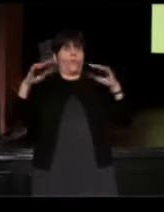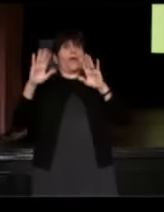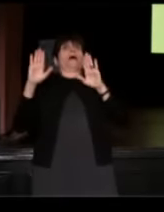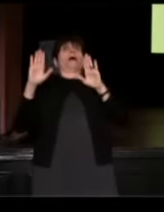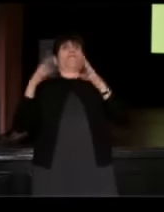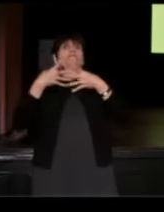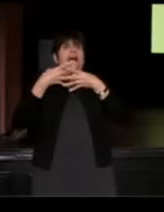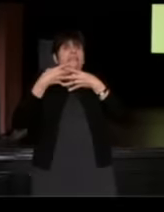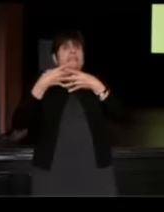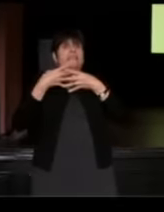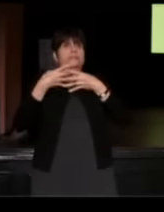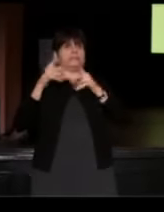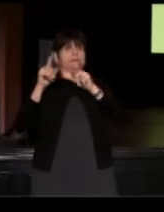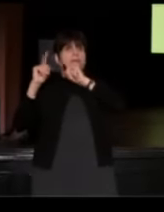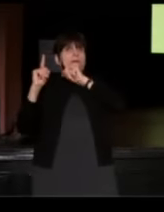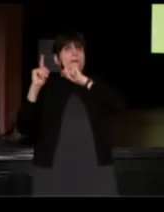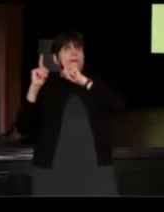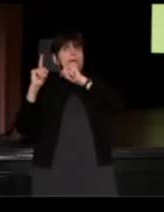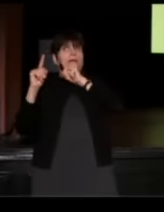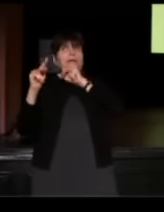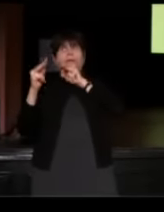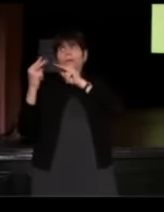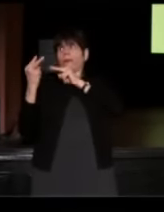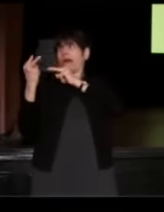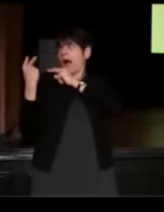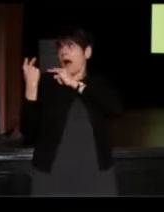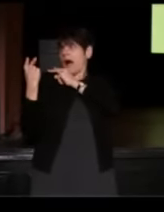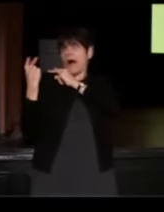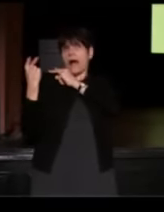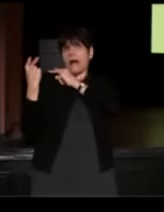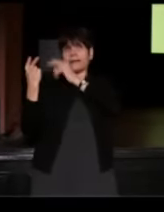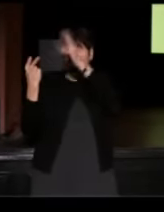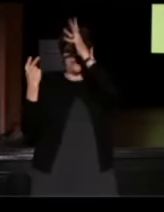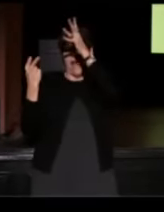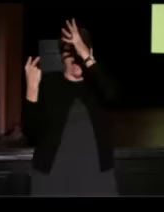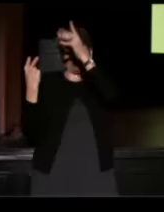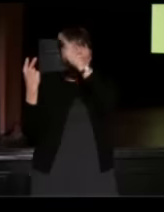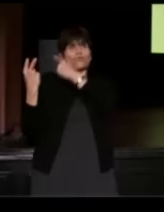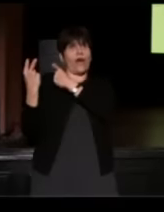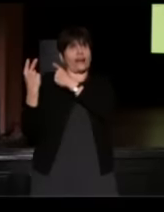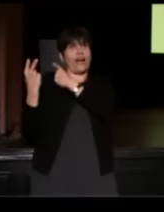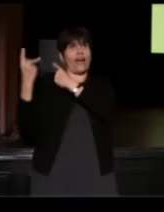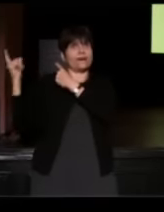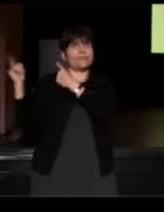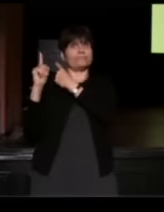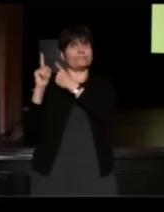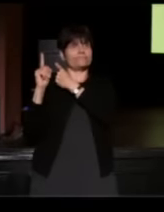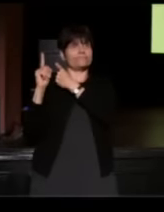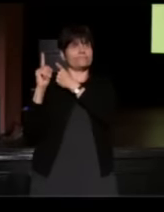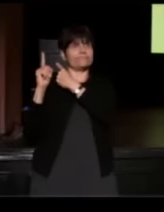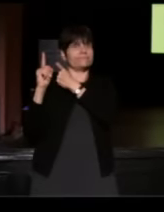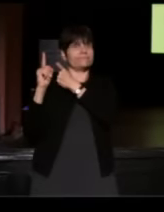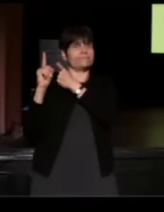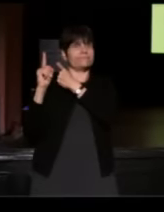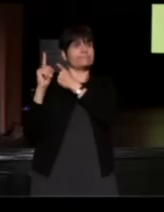and Lynn said that he looked up behind him and there was his dad, there was Ted and he tapped his brother on the shoulder